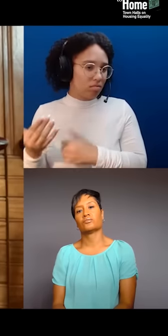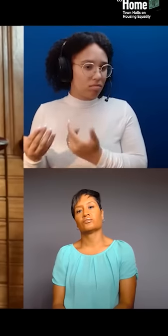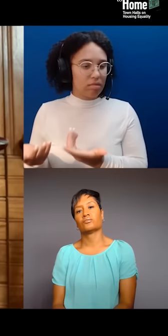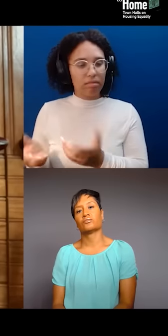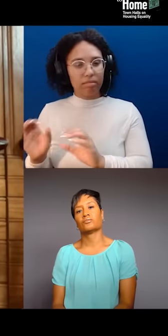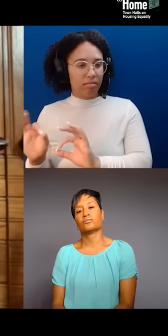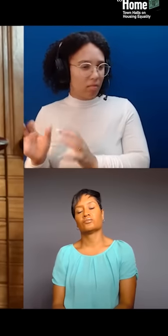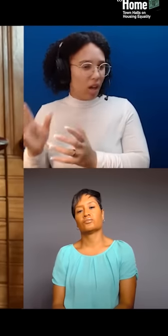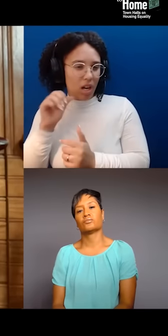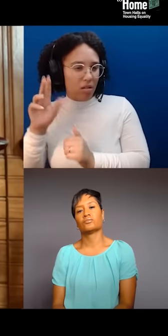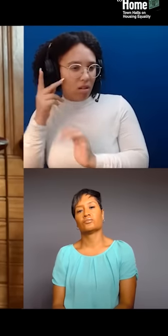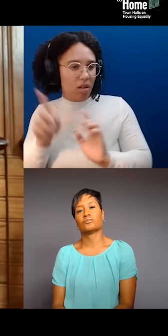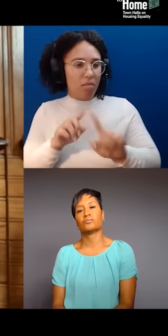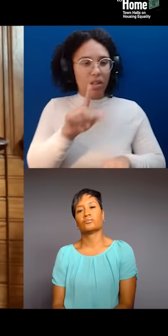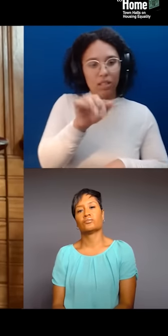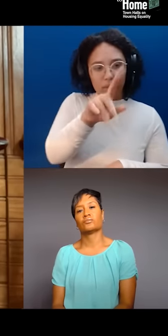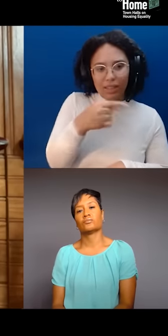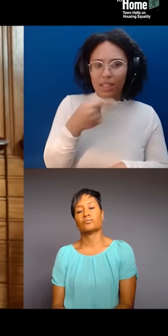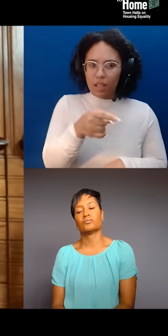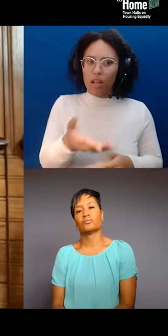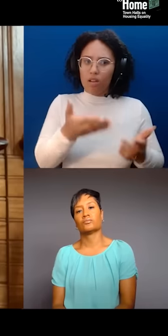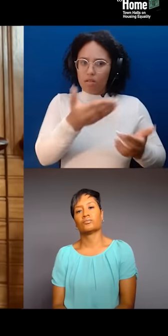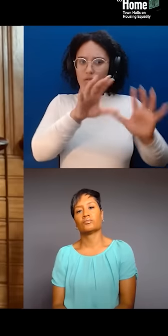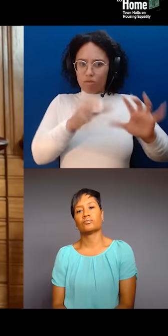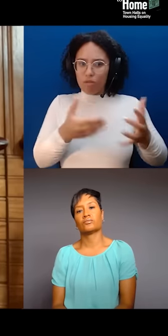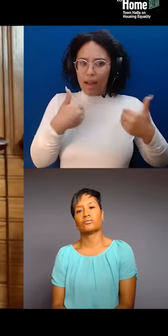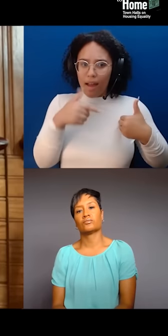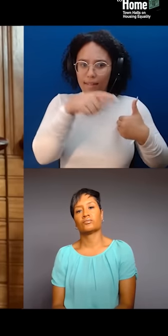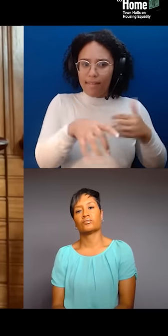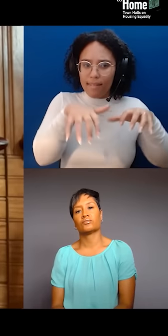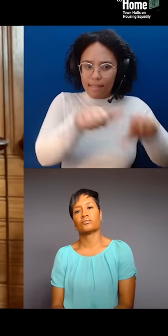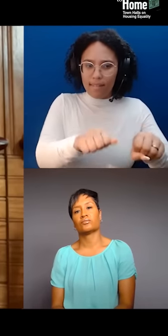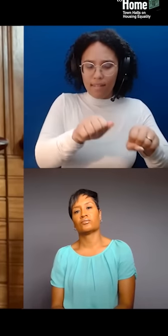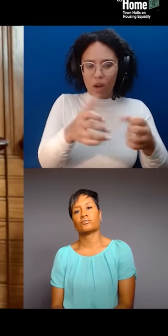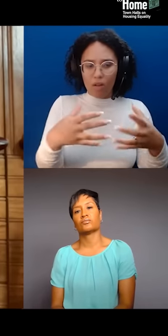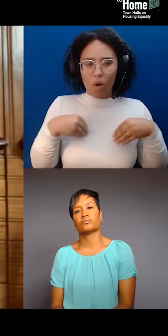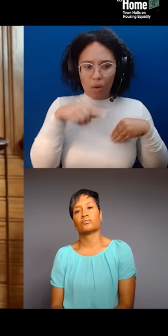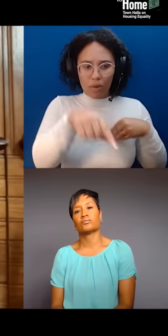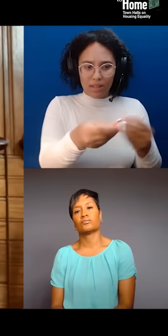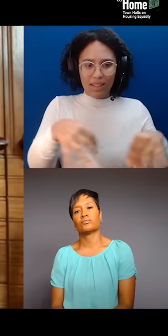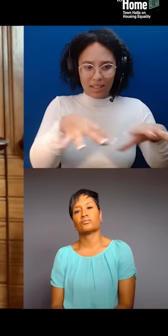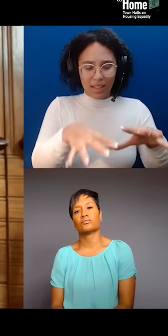they're almost like a declaration of treaty. What are your treaty relationships with living native people now?